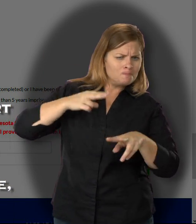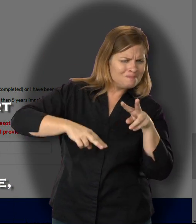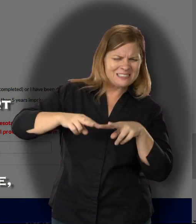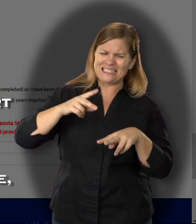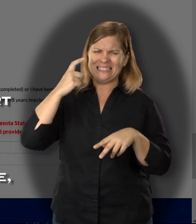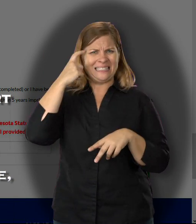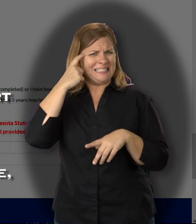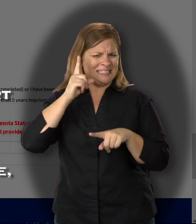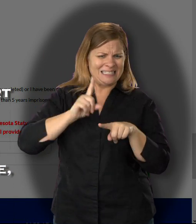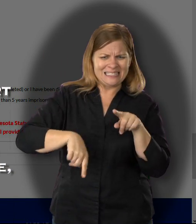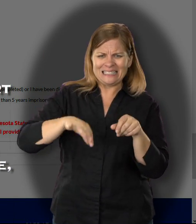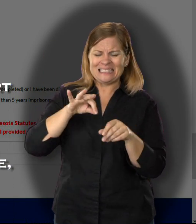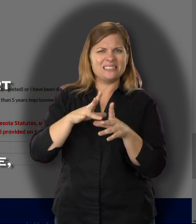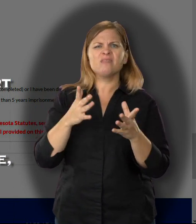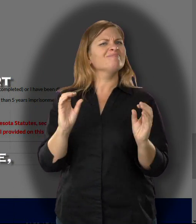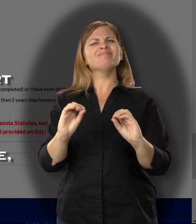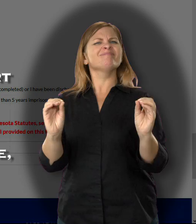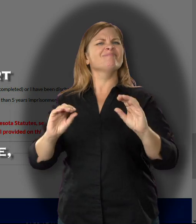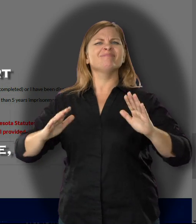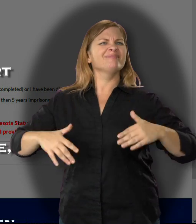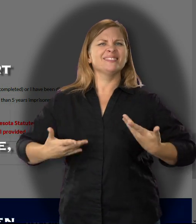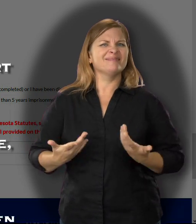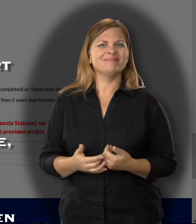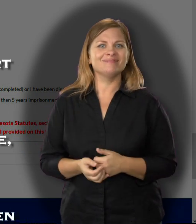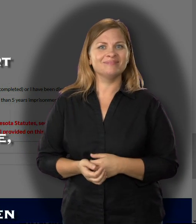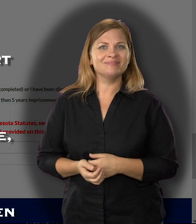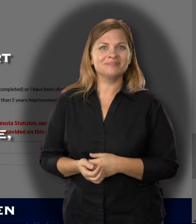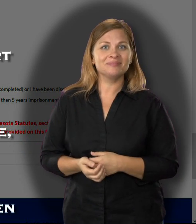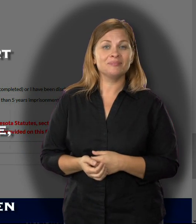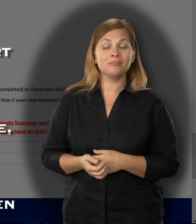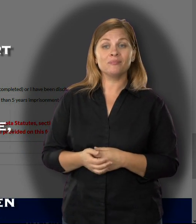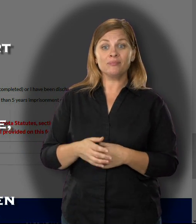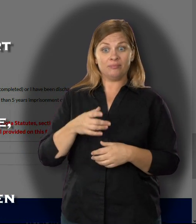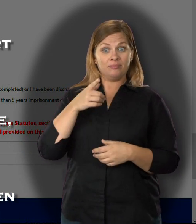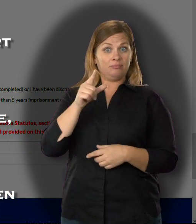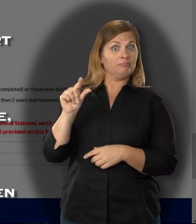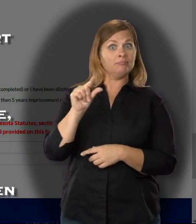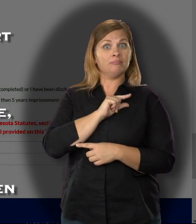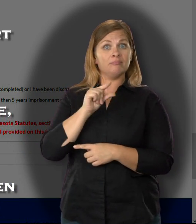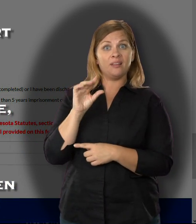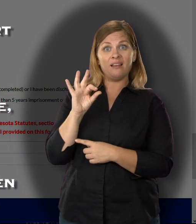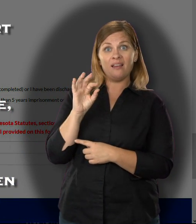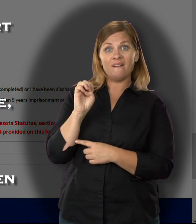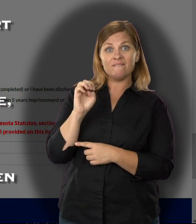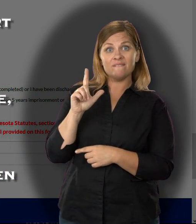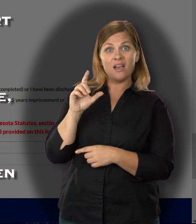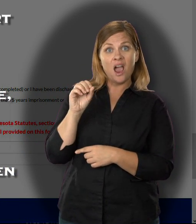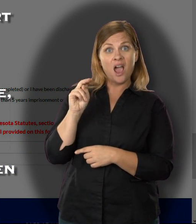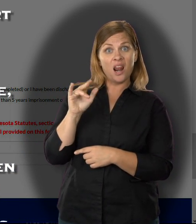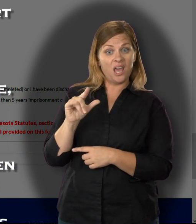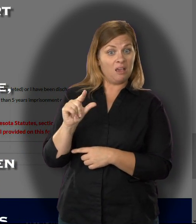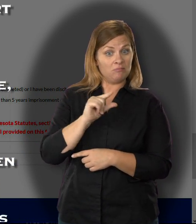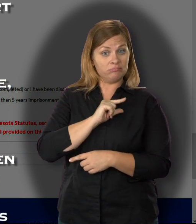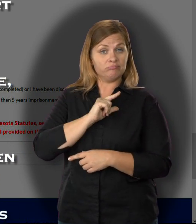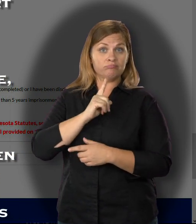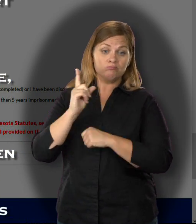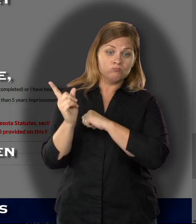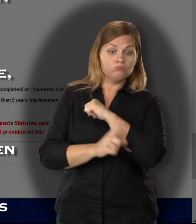have the right to vote because, if I have been convicted of a felony, my felony sentence has expired (been completed)